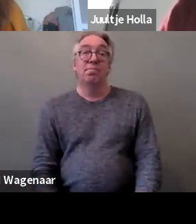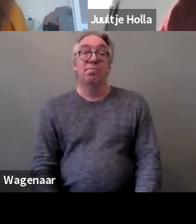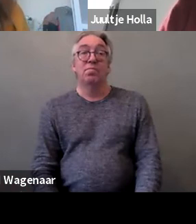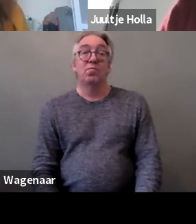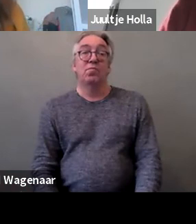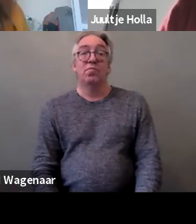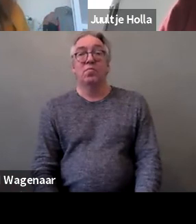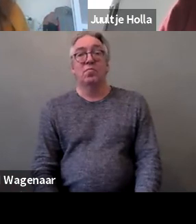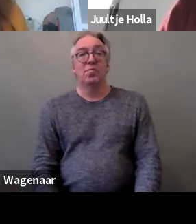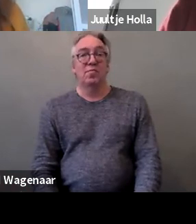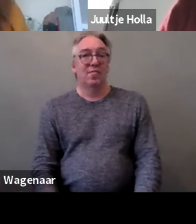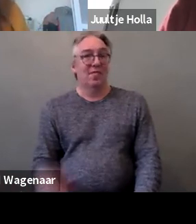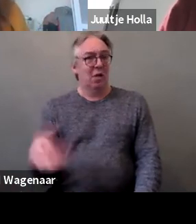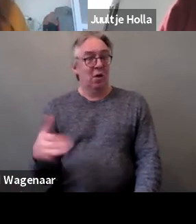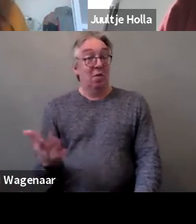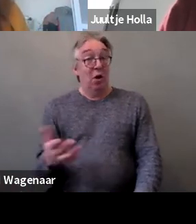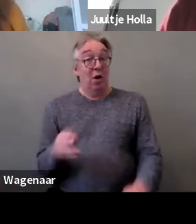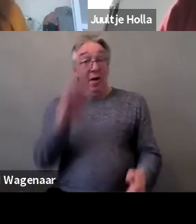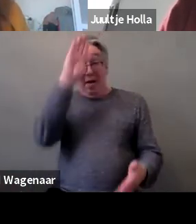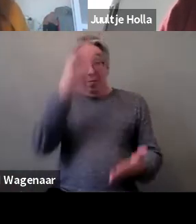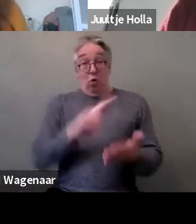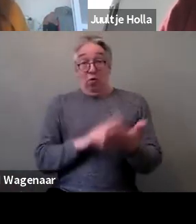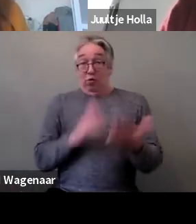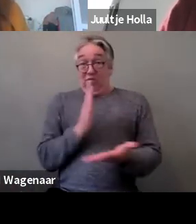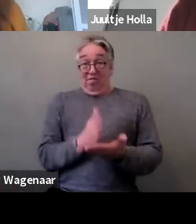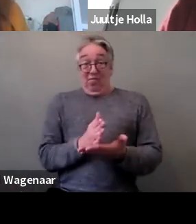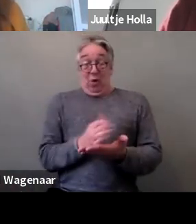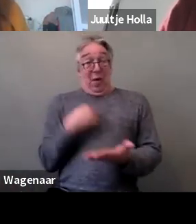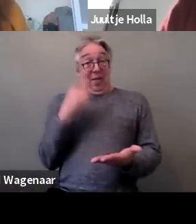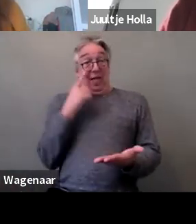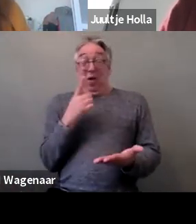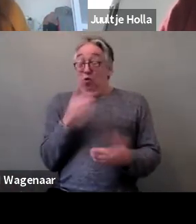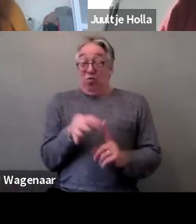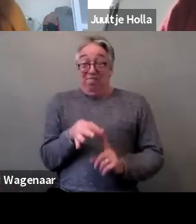which is really a unique tool for the protection of women's rights.